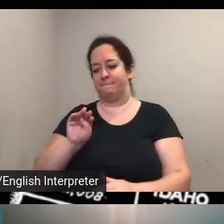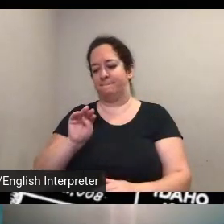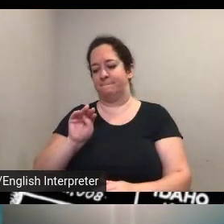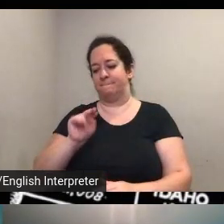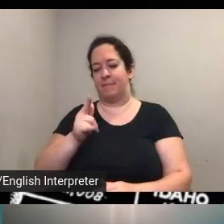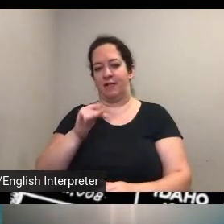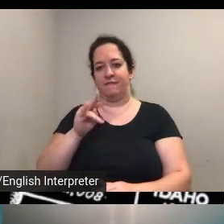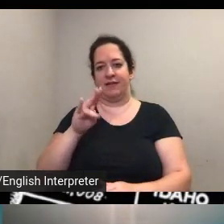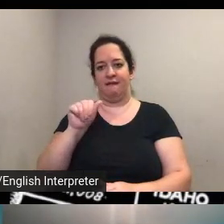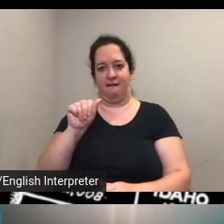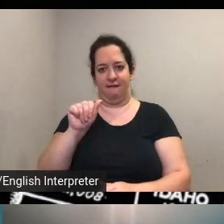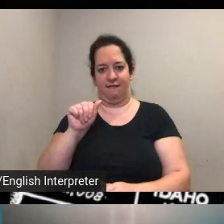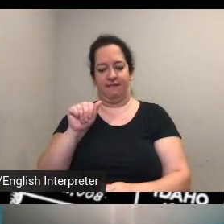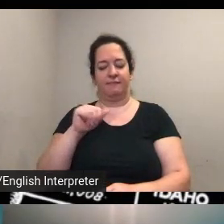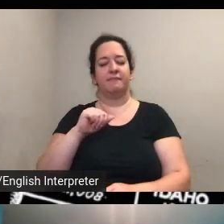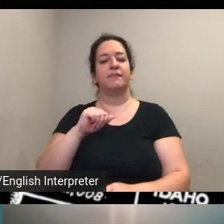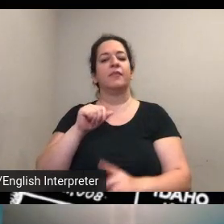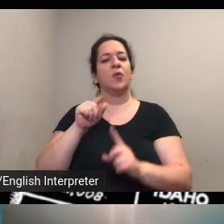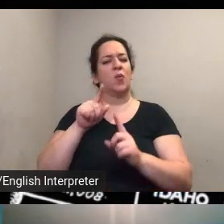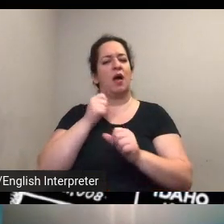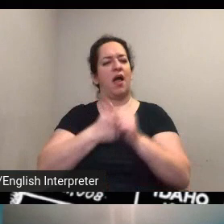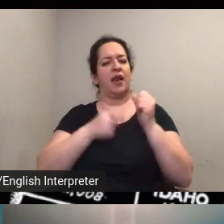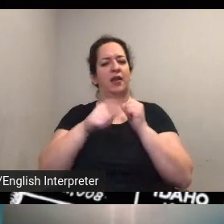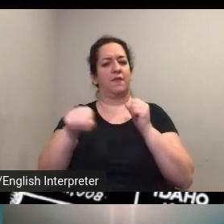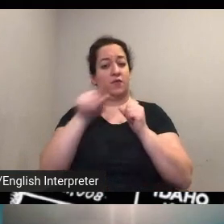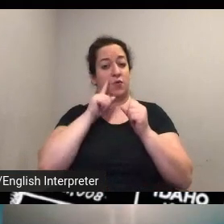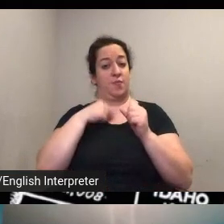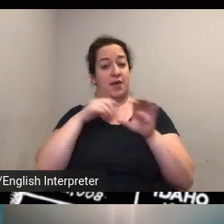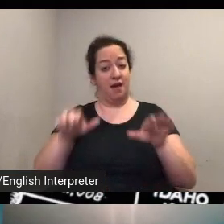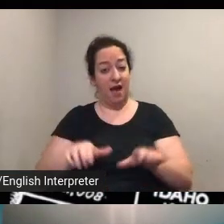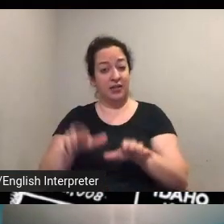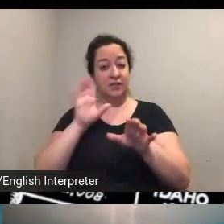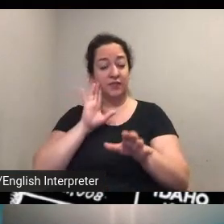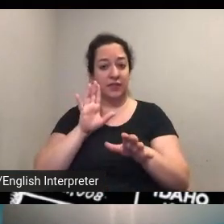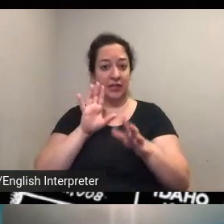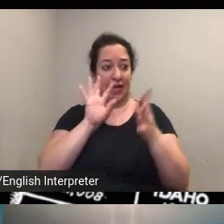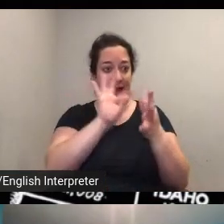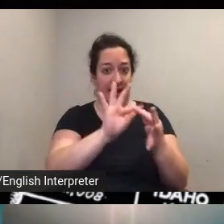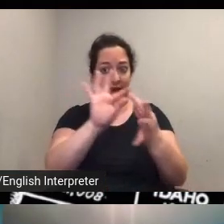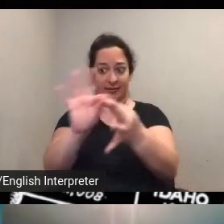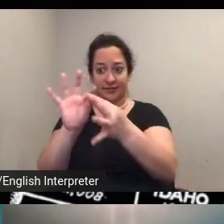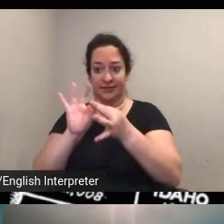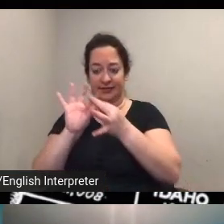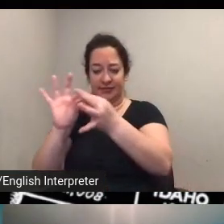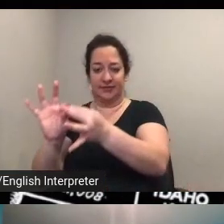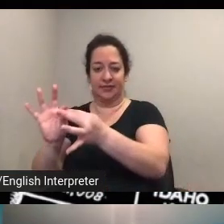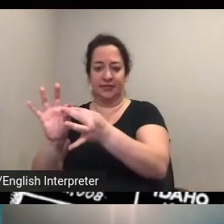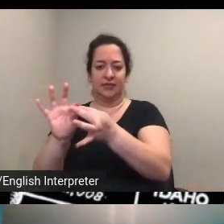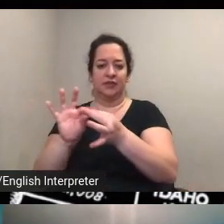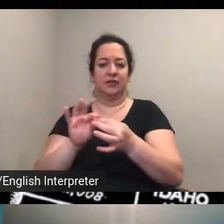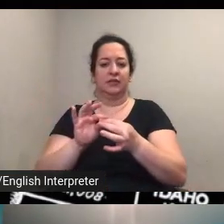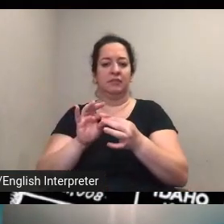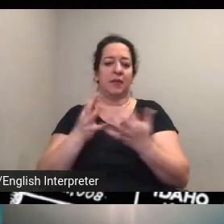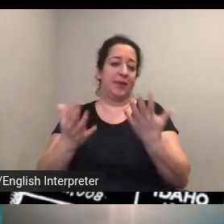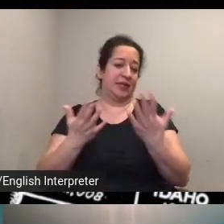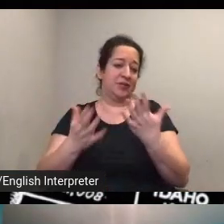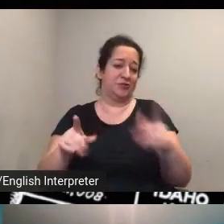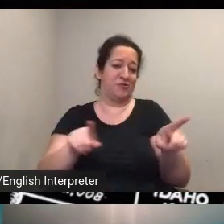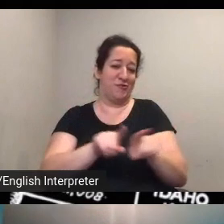will any of you be actively drawing connections and i guess maybe this question is also for the teachers in our online audience as